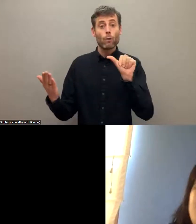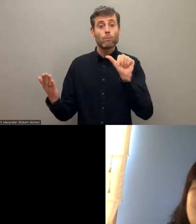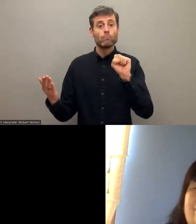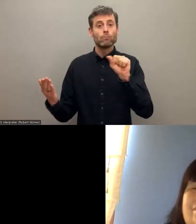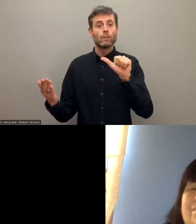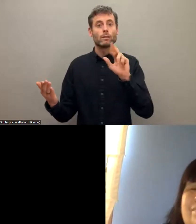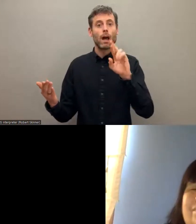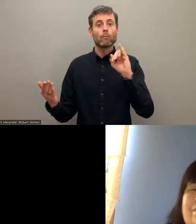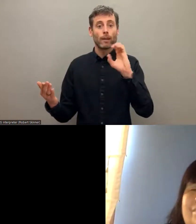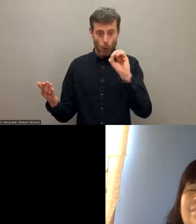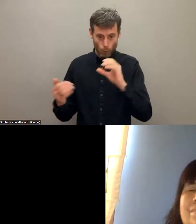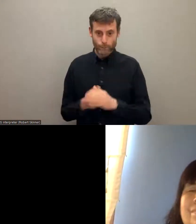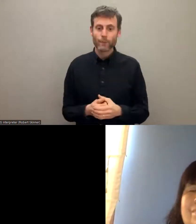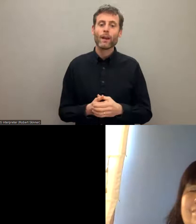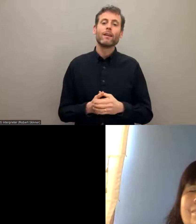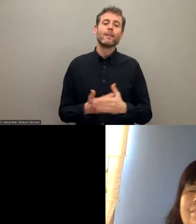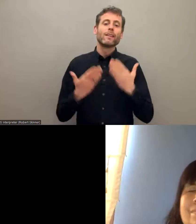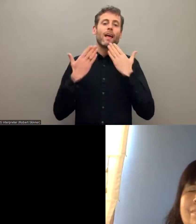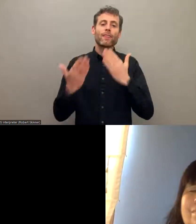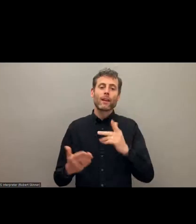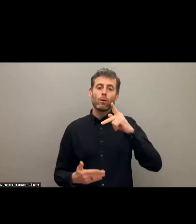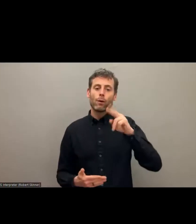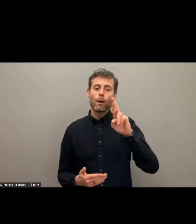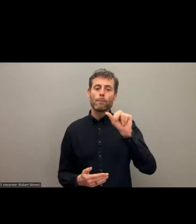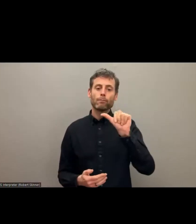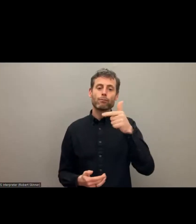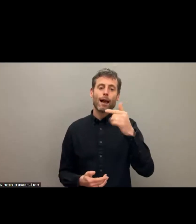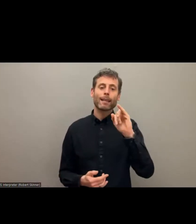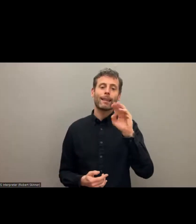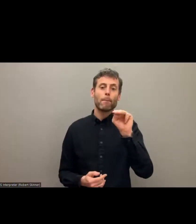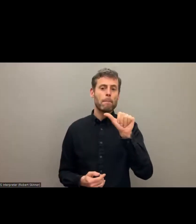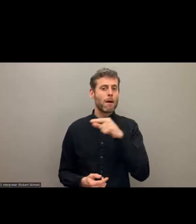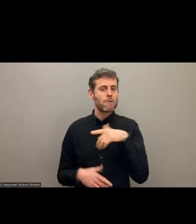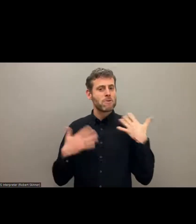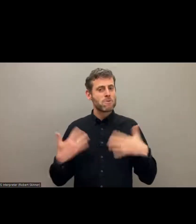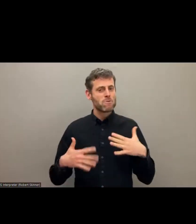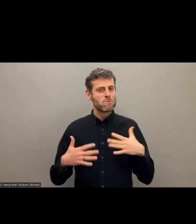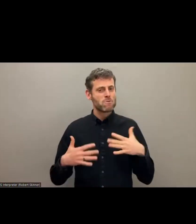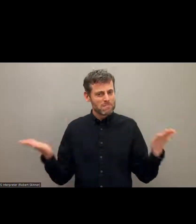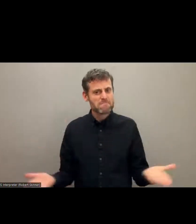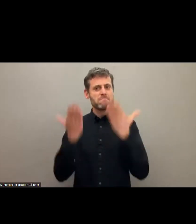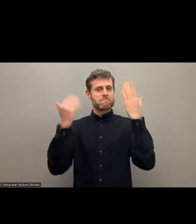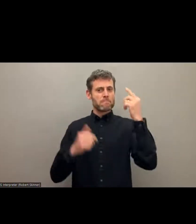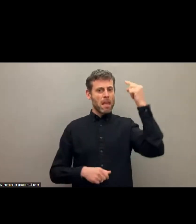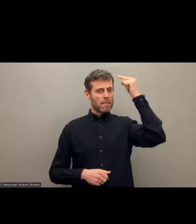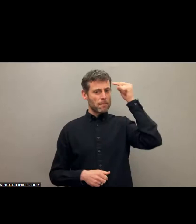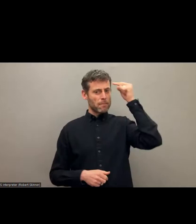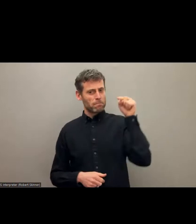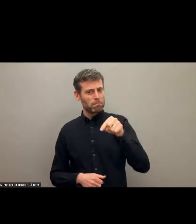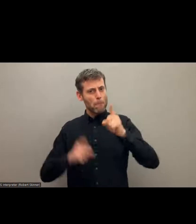those very insightful observations and the call to action to the delegates of the Global Disability Summit. I hope that they will